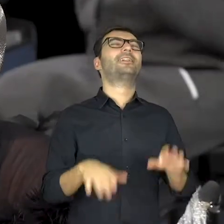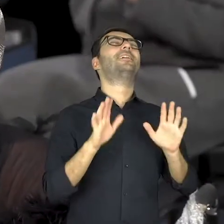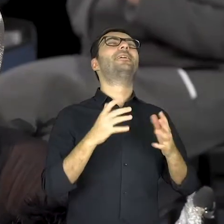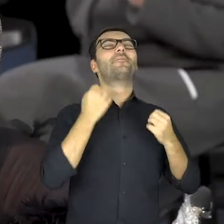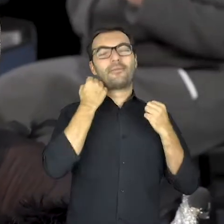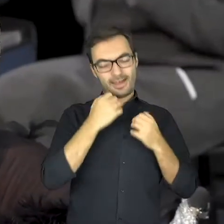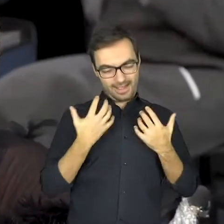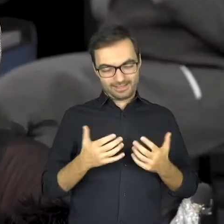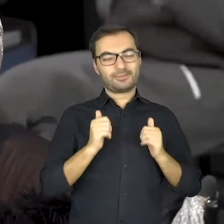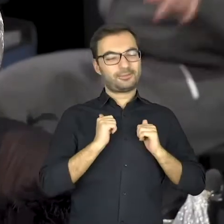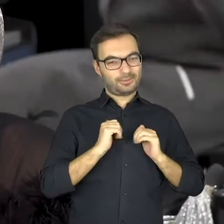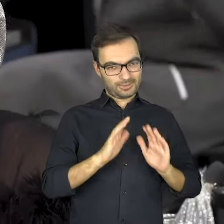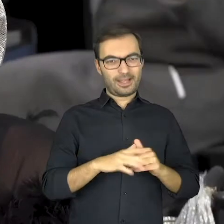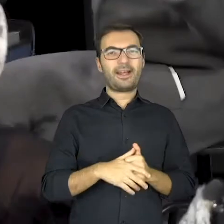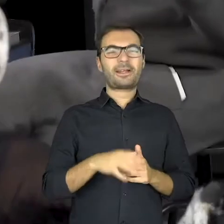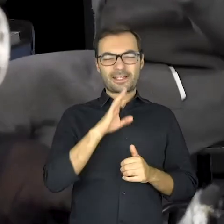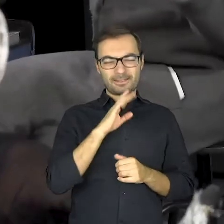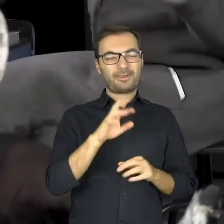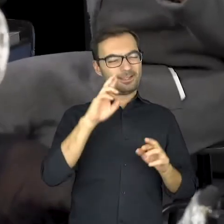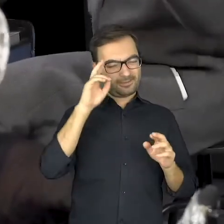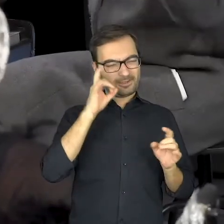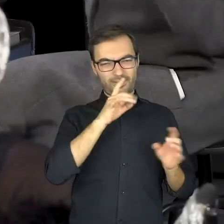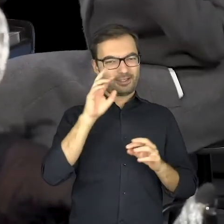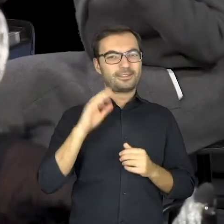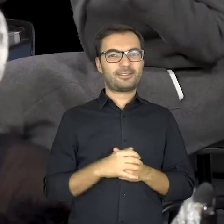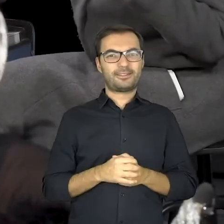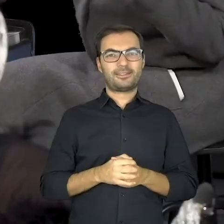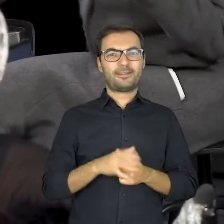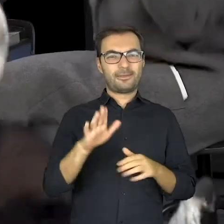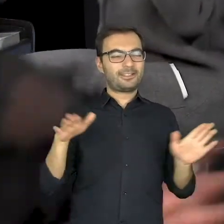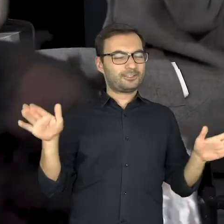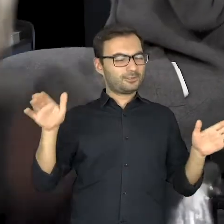With pleasure. I think, you’ll dig it even if you don’t have a shovel, haha!